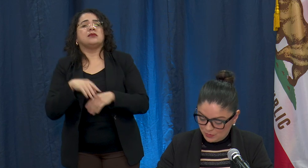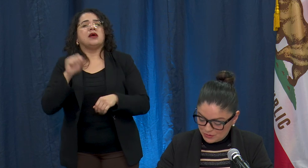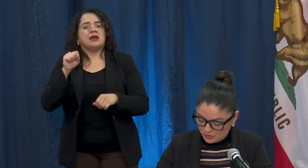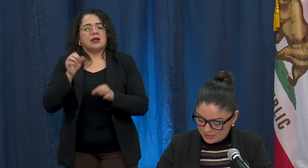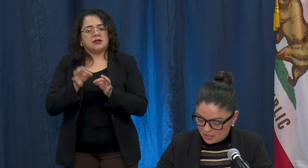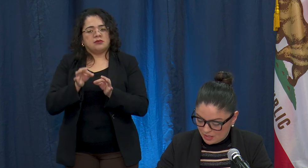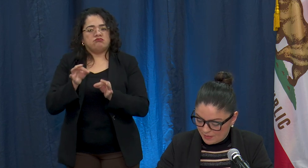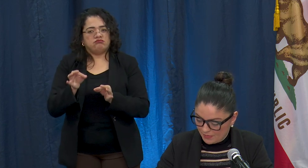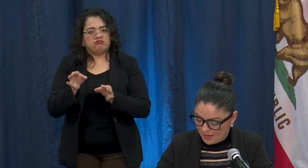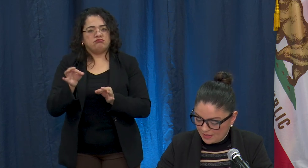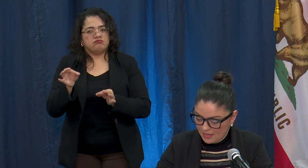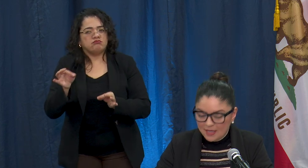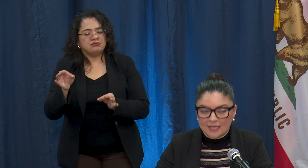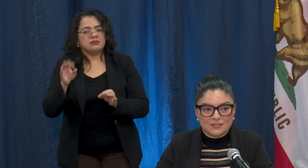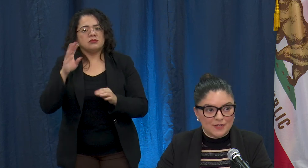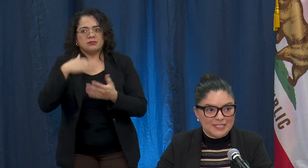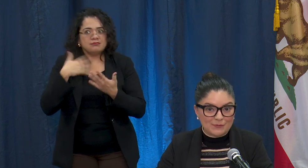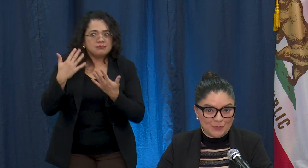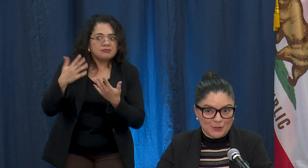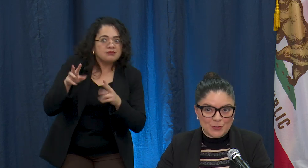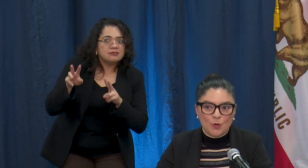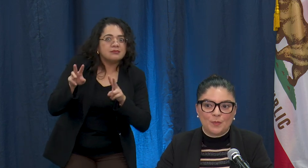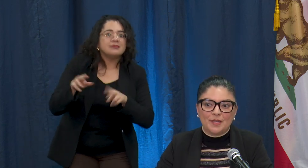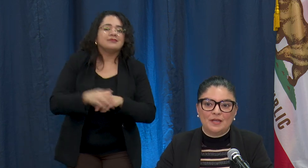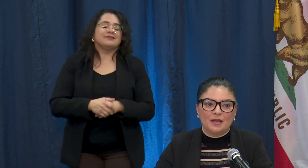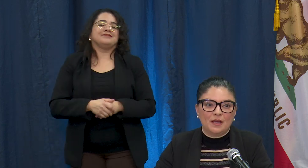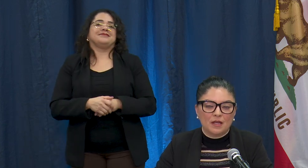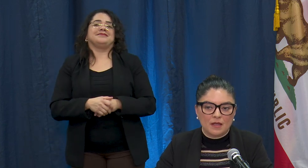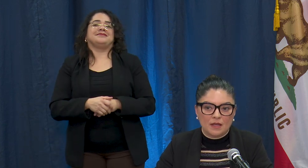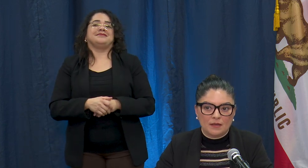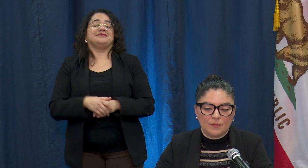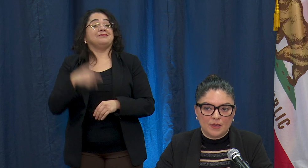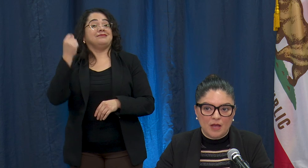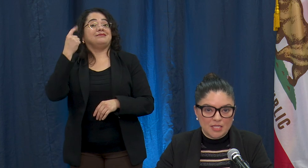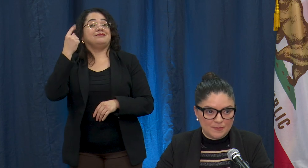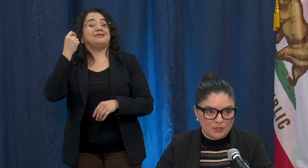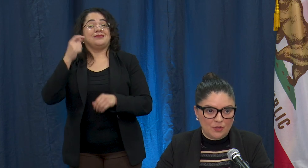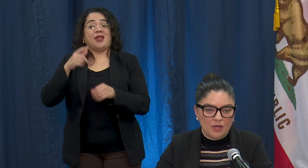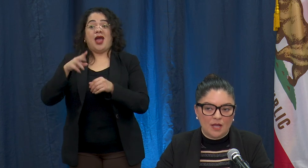we will certainly talk about that. It is very difficult to open a hospital